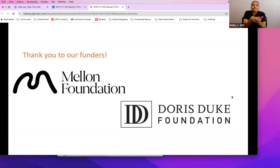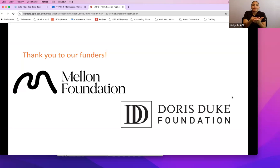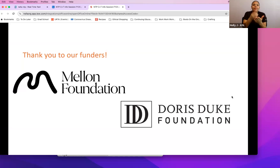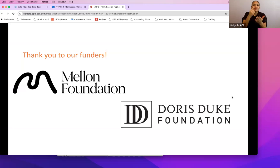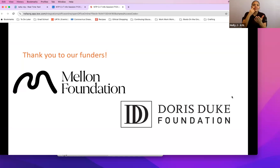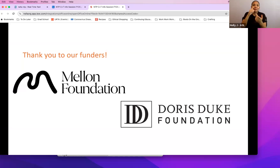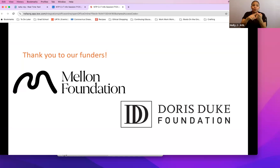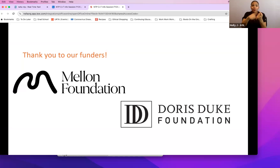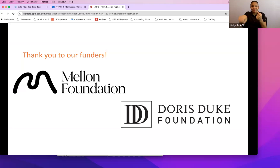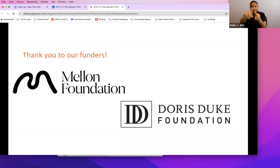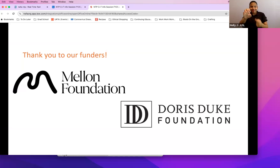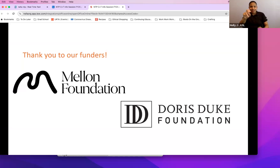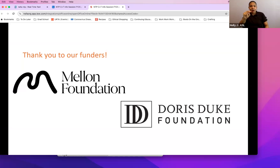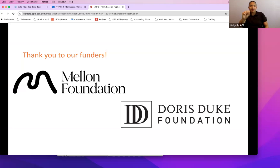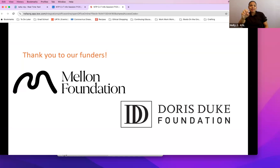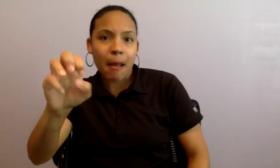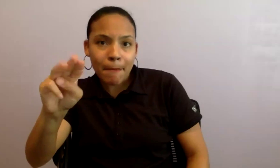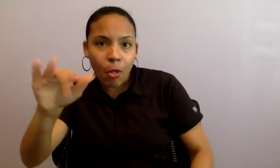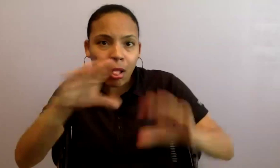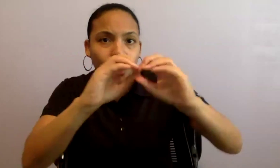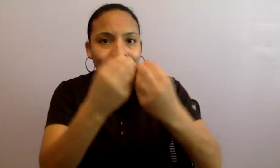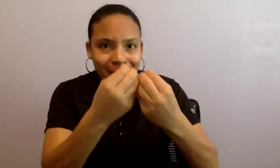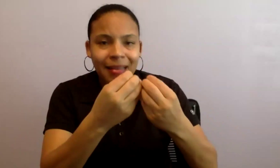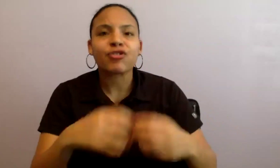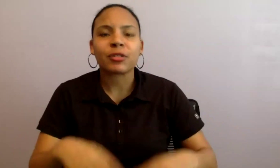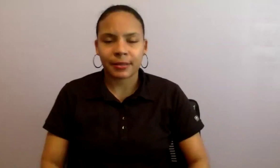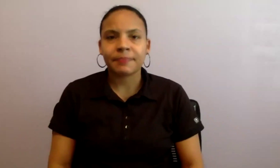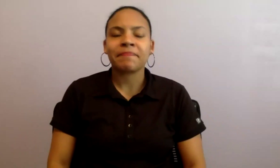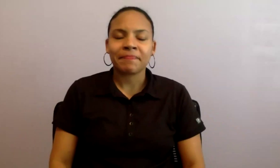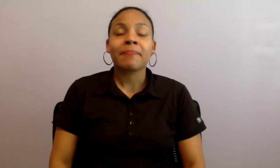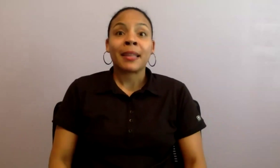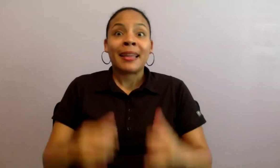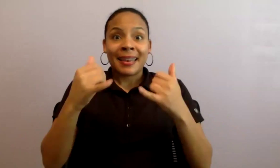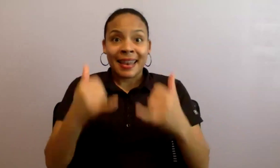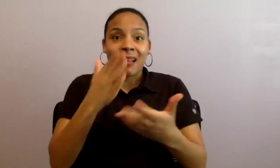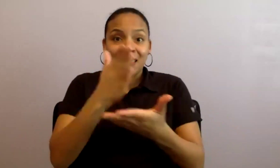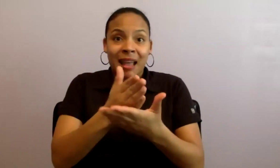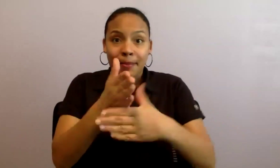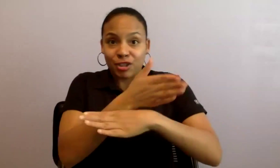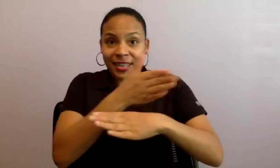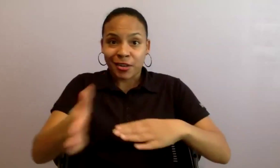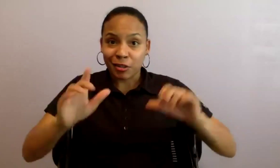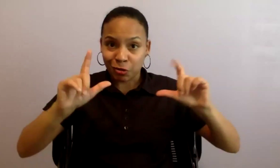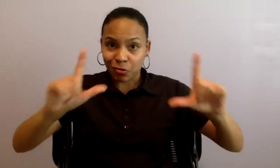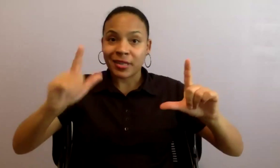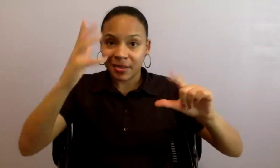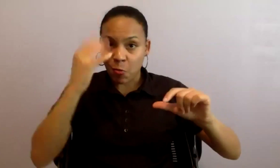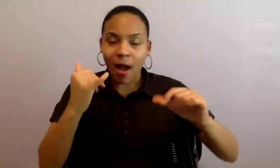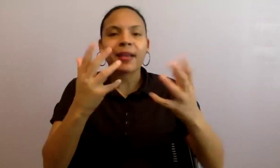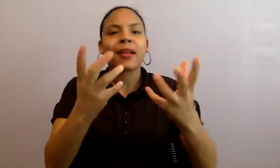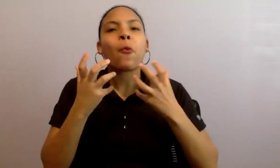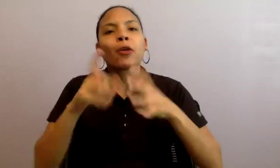with you. I'm going to stop sharing my screen on purpose this time to go into the Q&A portion.